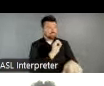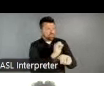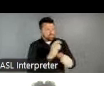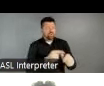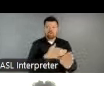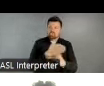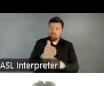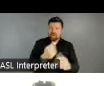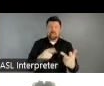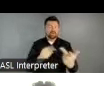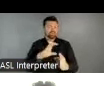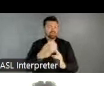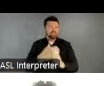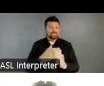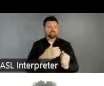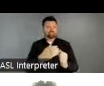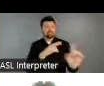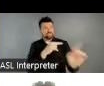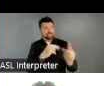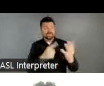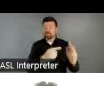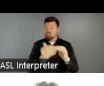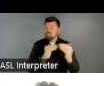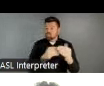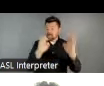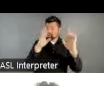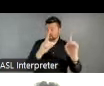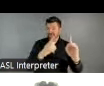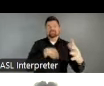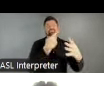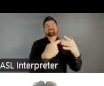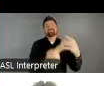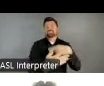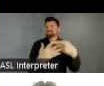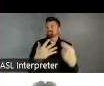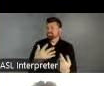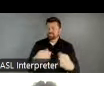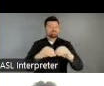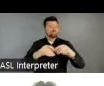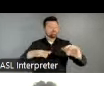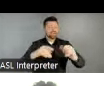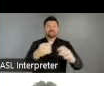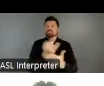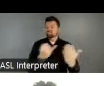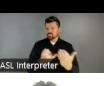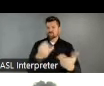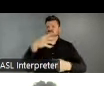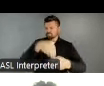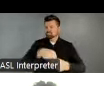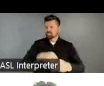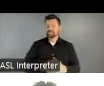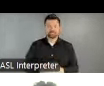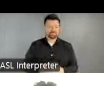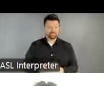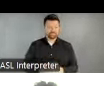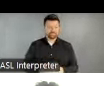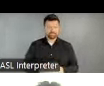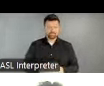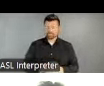assets in communities, education, and various kinds of arts participation. At the start of